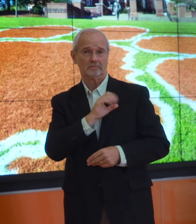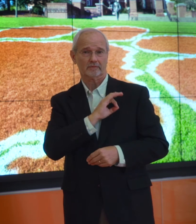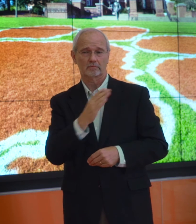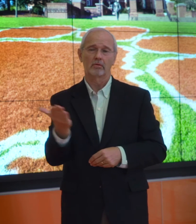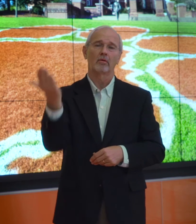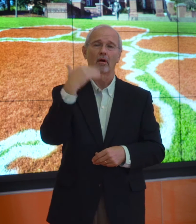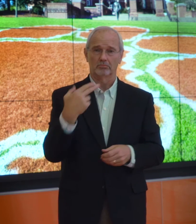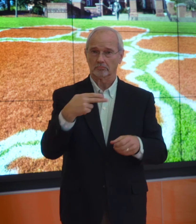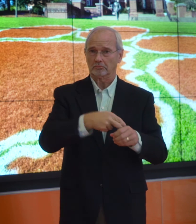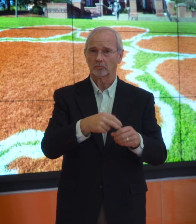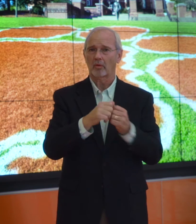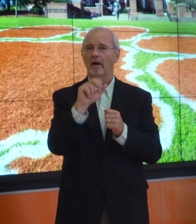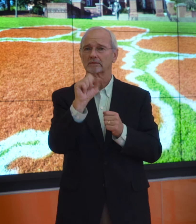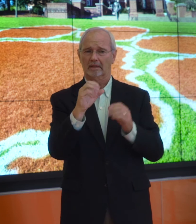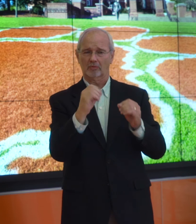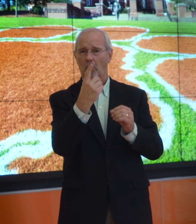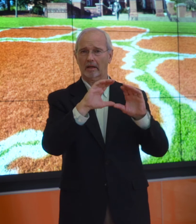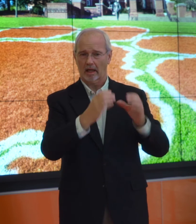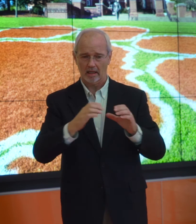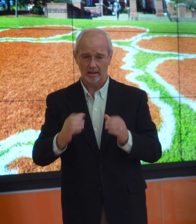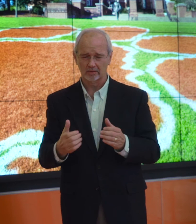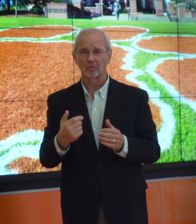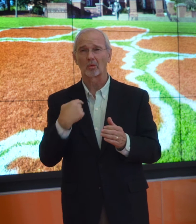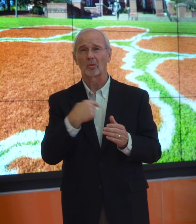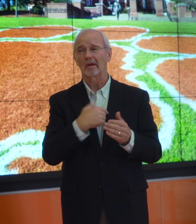to join us and teach one class.